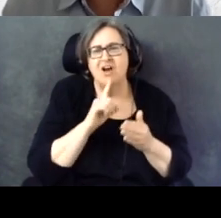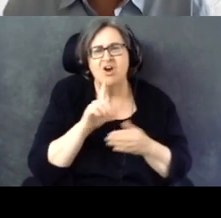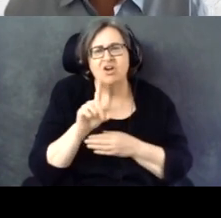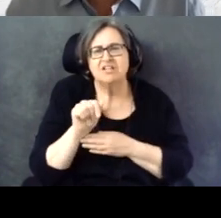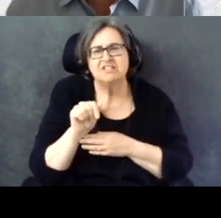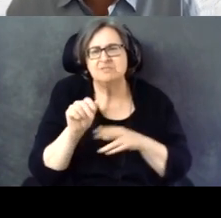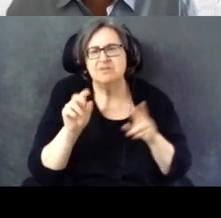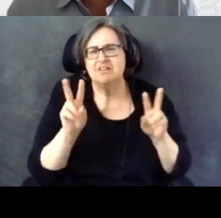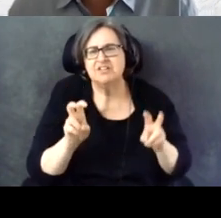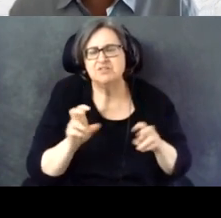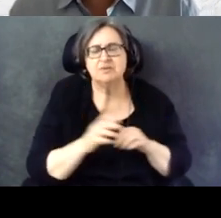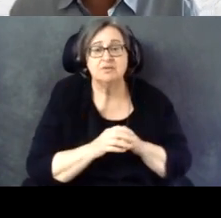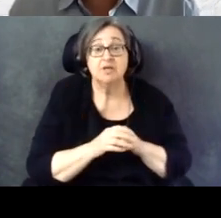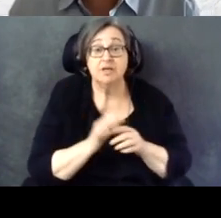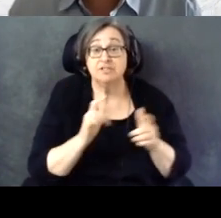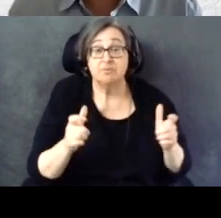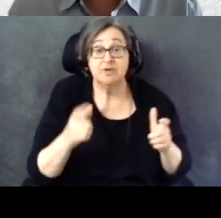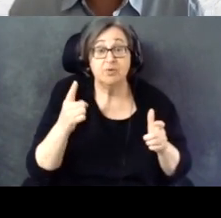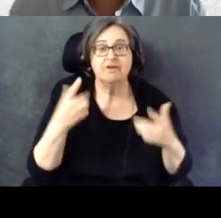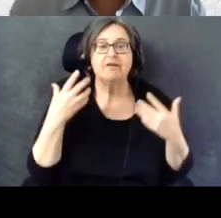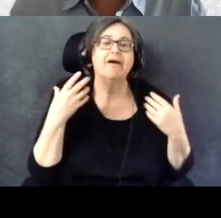A major one is healthcare.